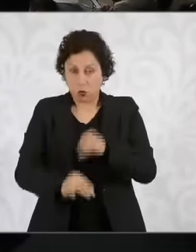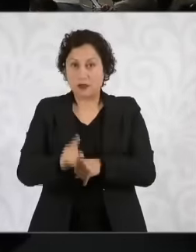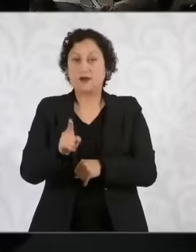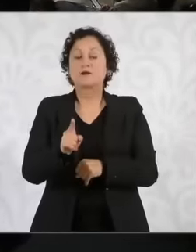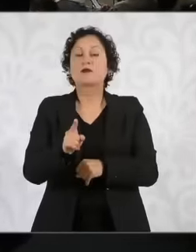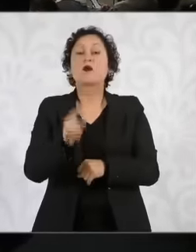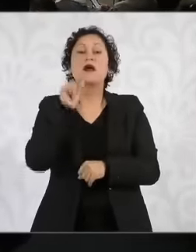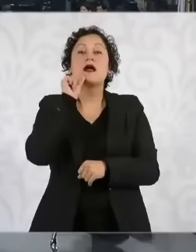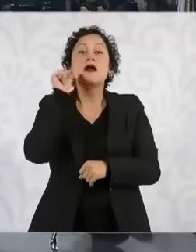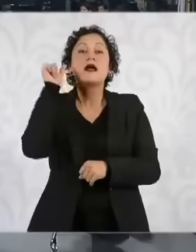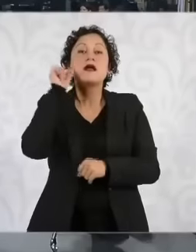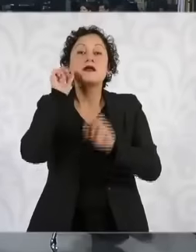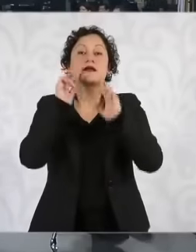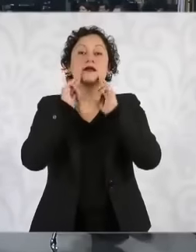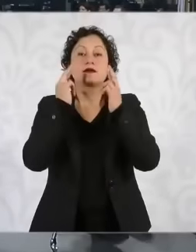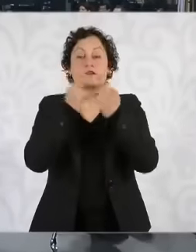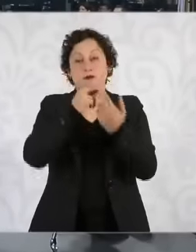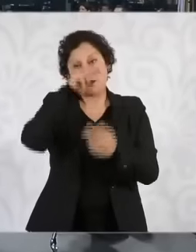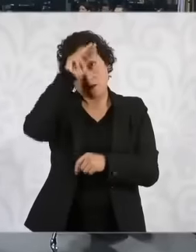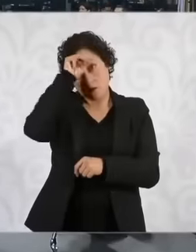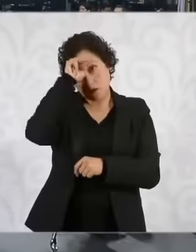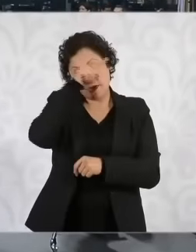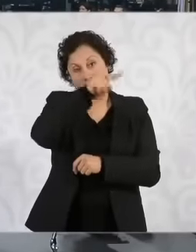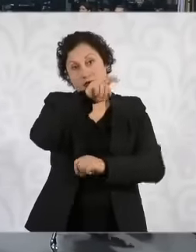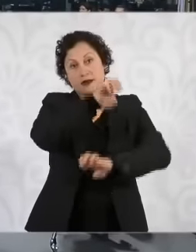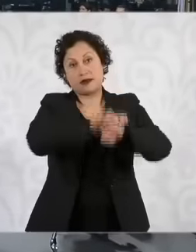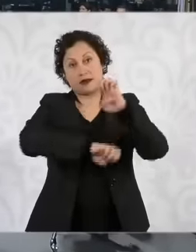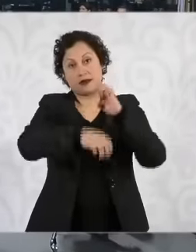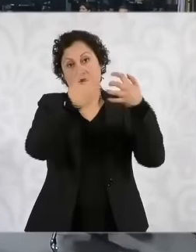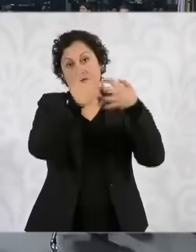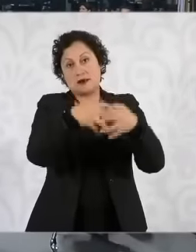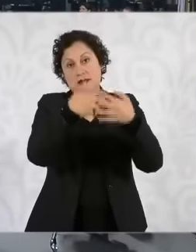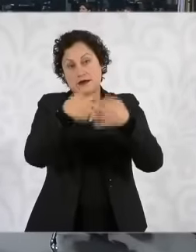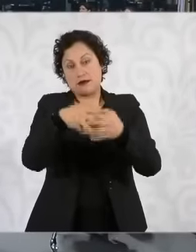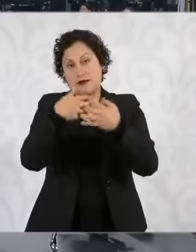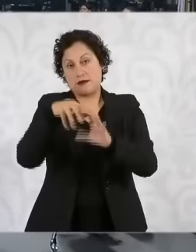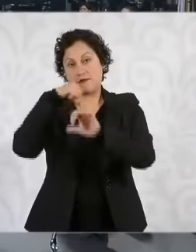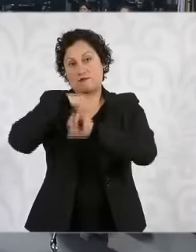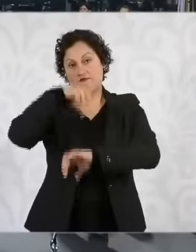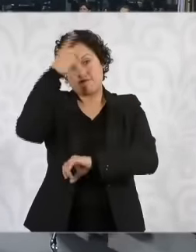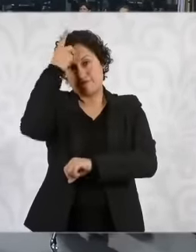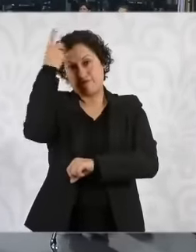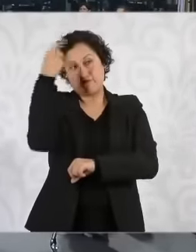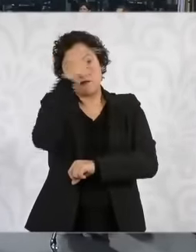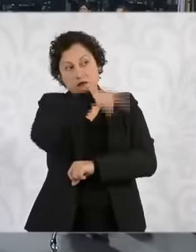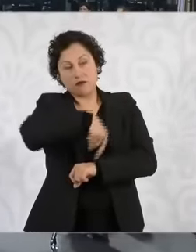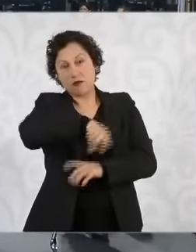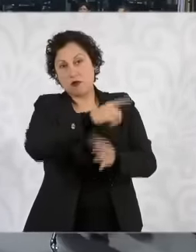industrialists in Monterrey Nuevo León and they perceived it or well it is perceived as a snub on the